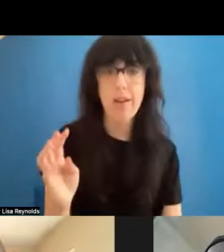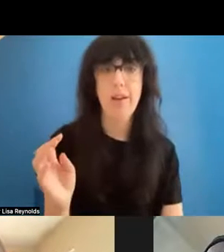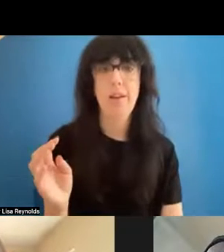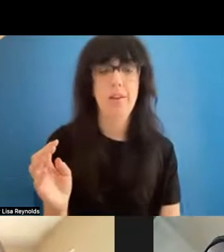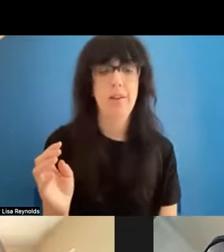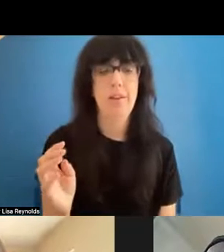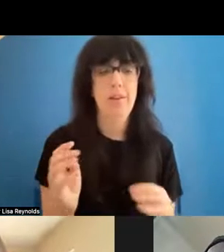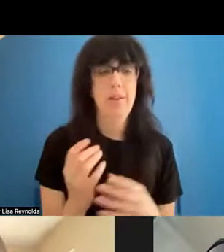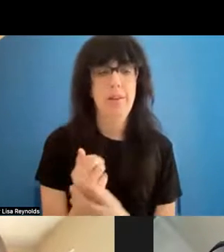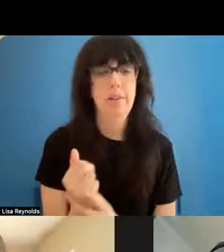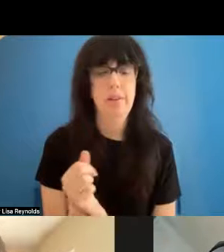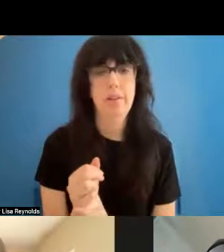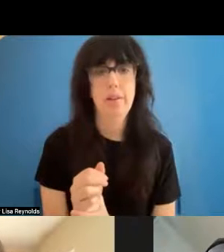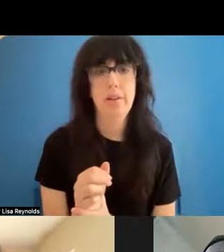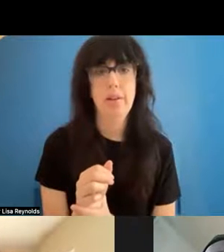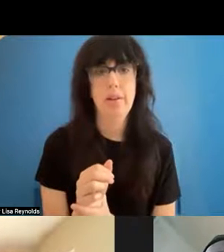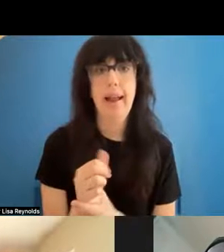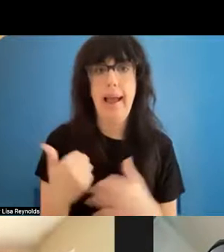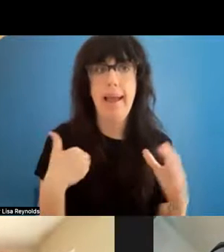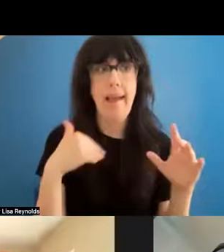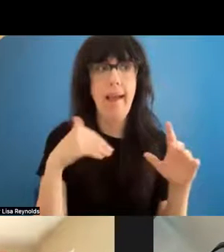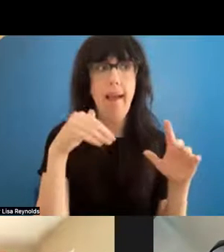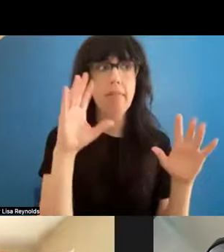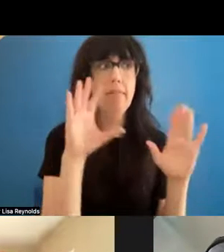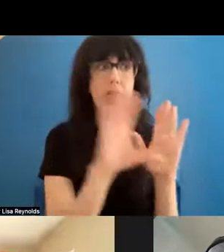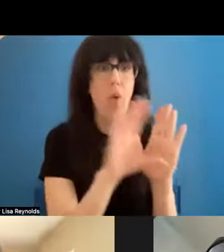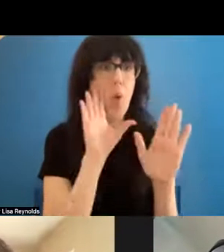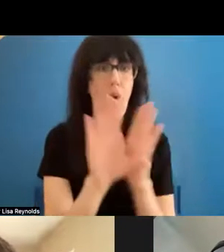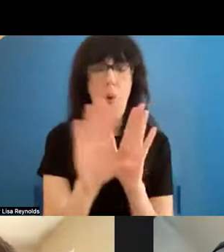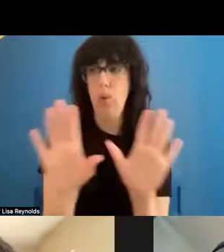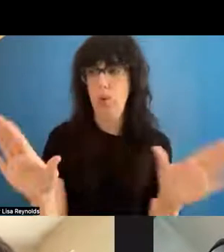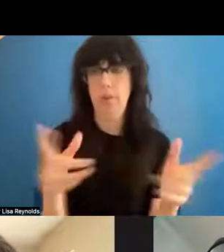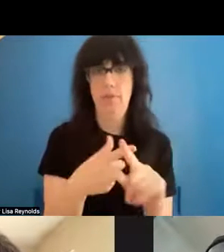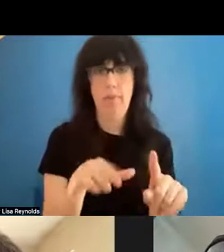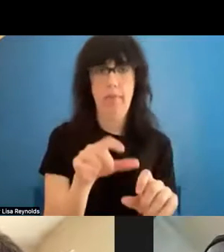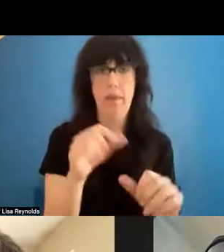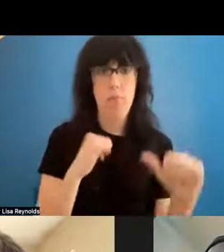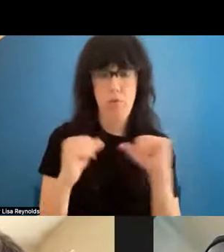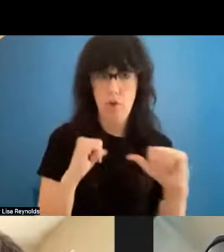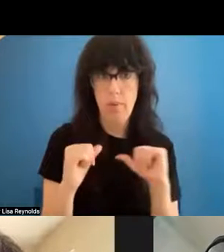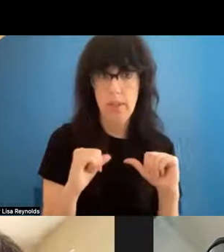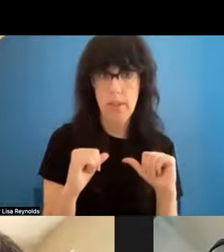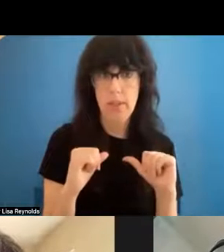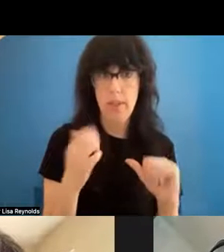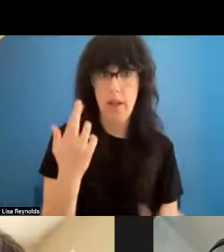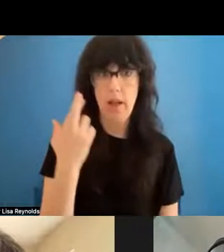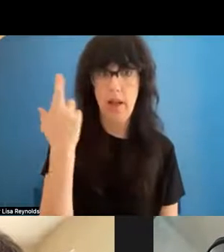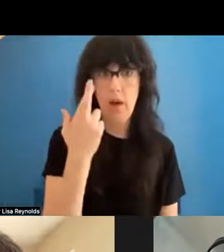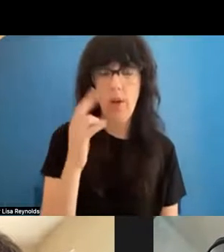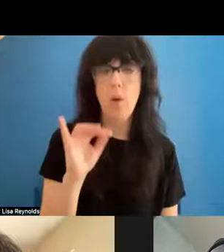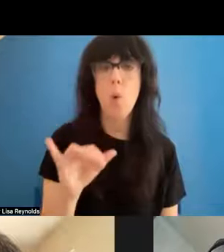have photos from that